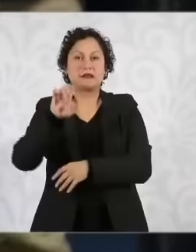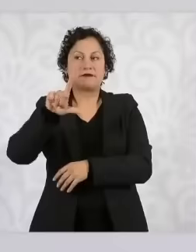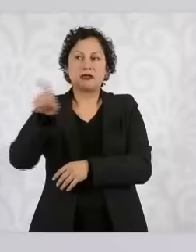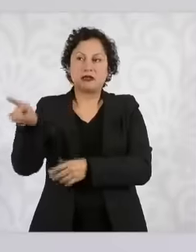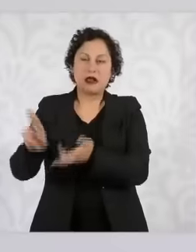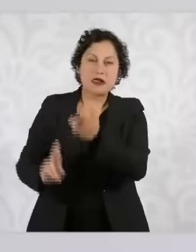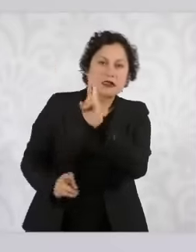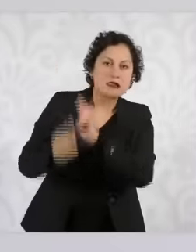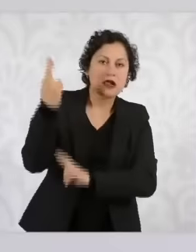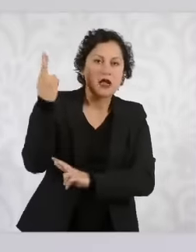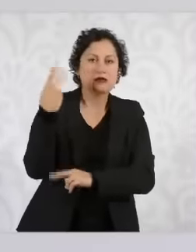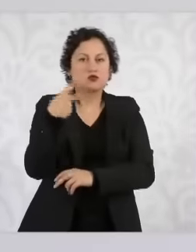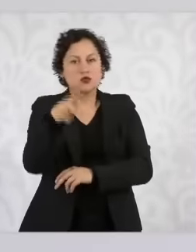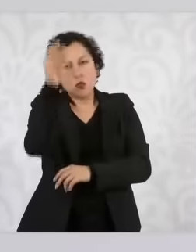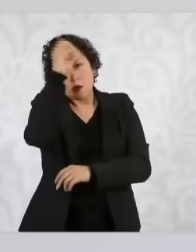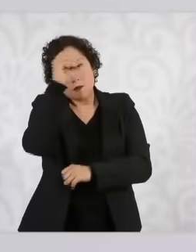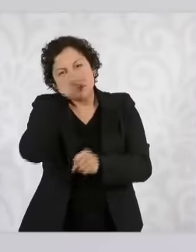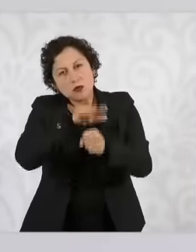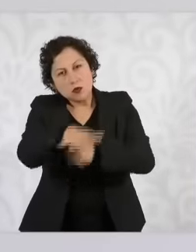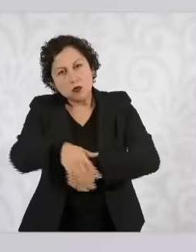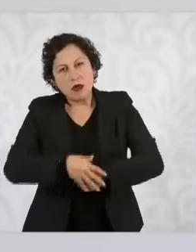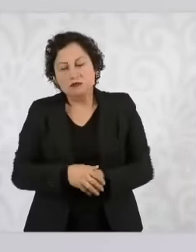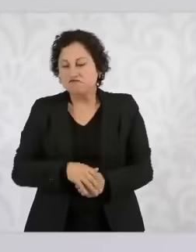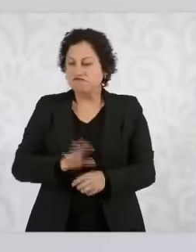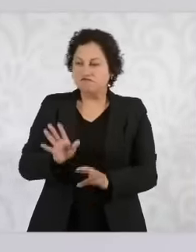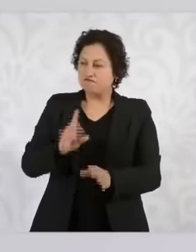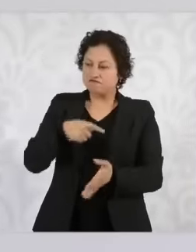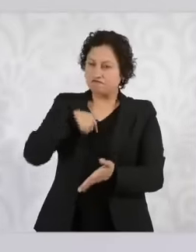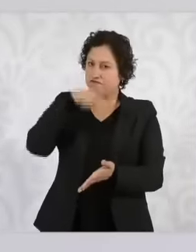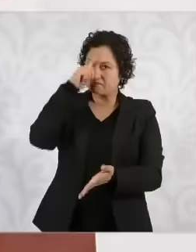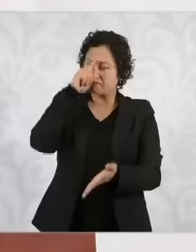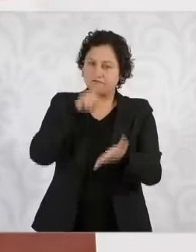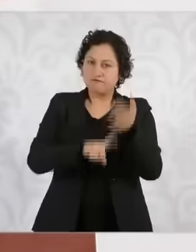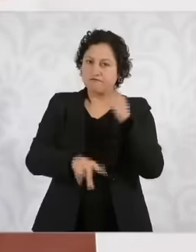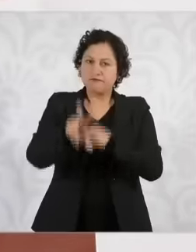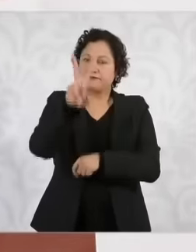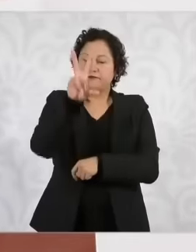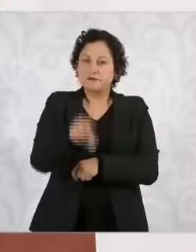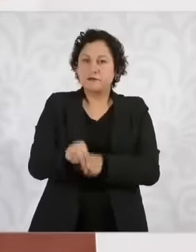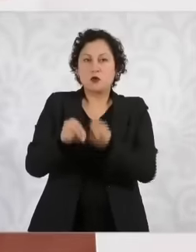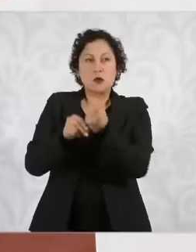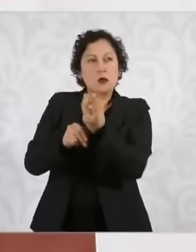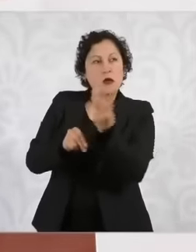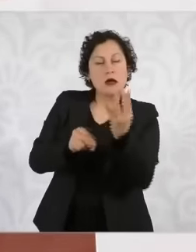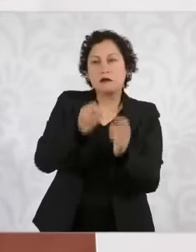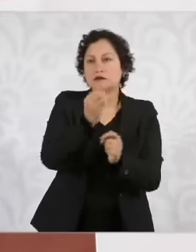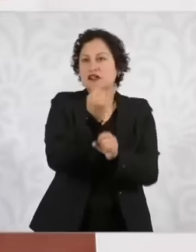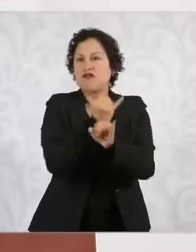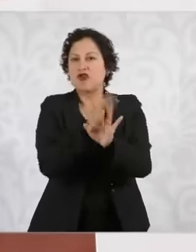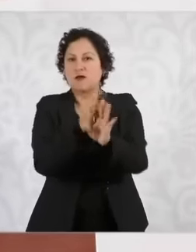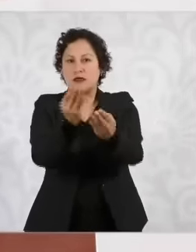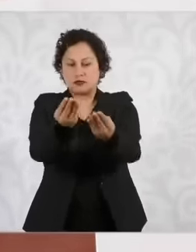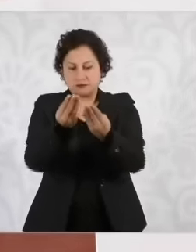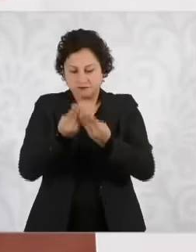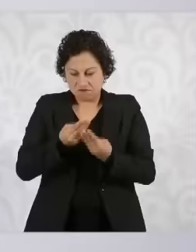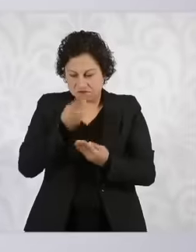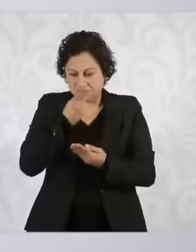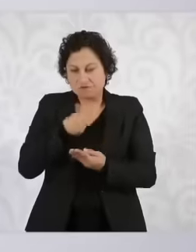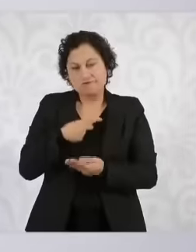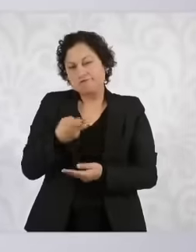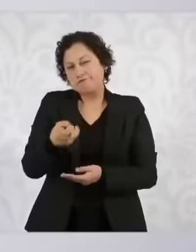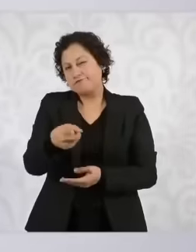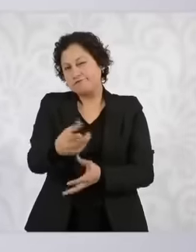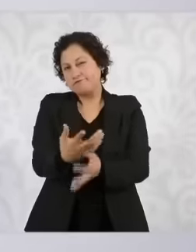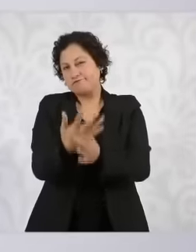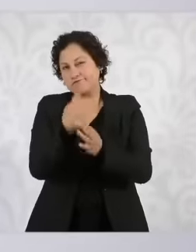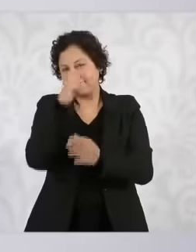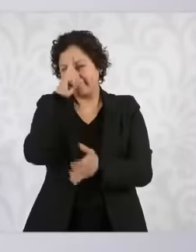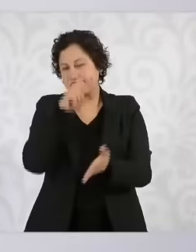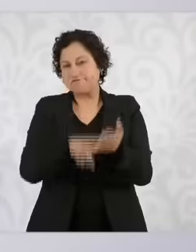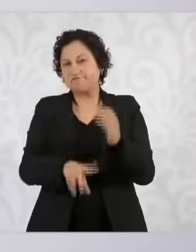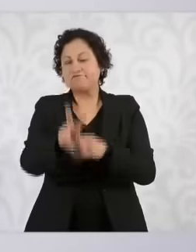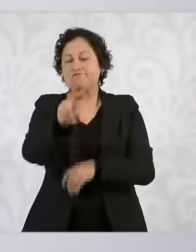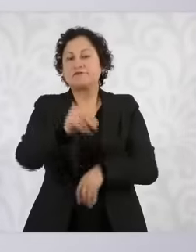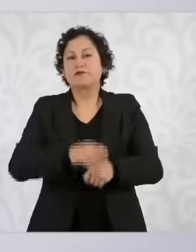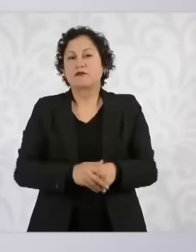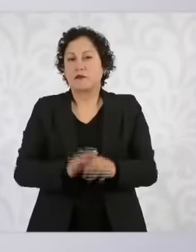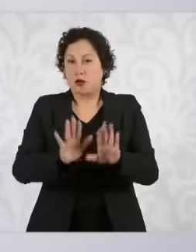No, I don't believe it. Because of the information we have, it is important to work so